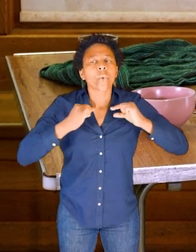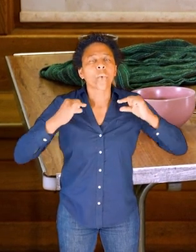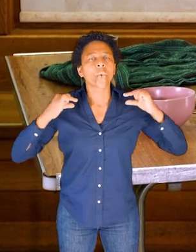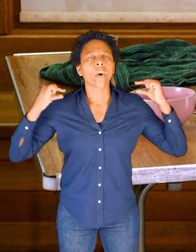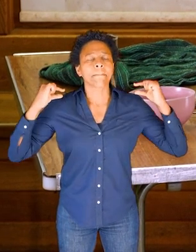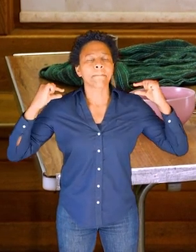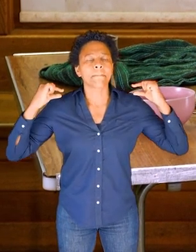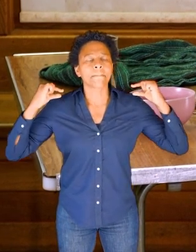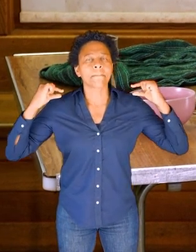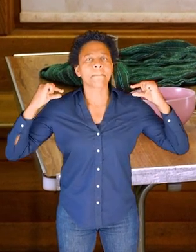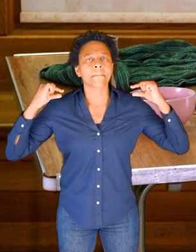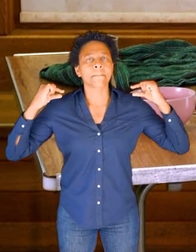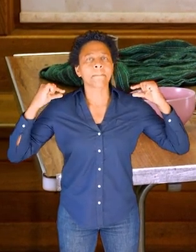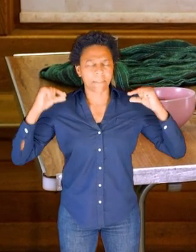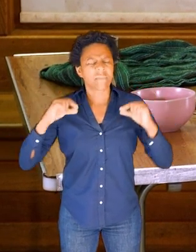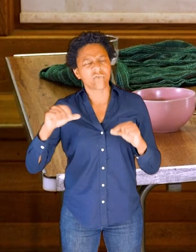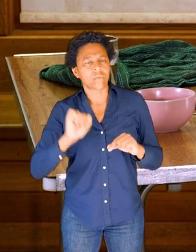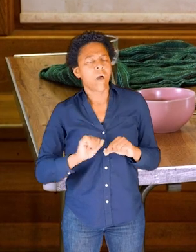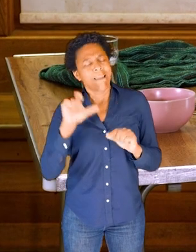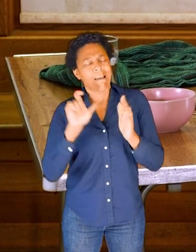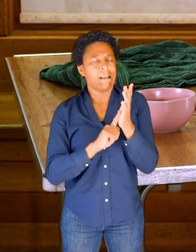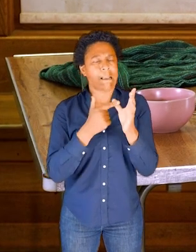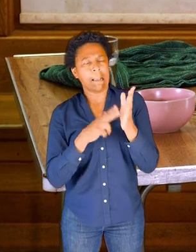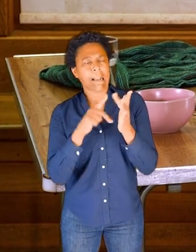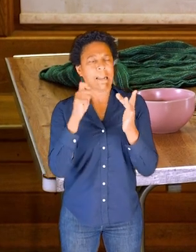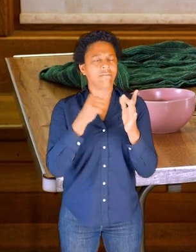going out towards my shoulders.